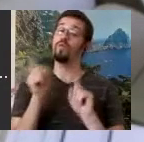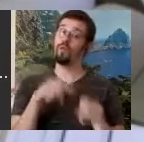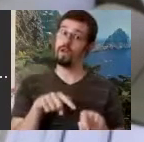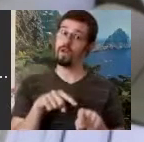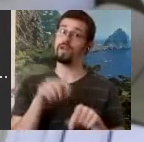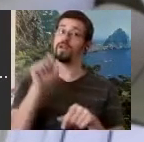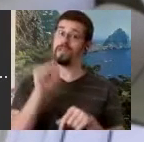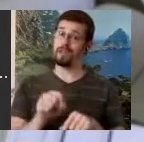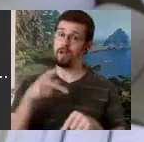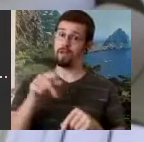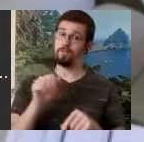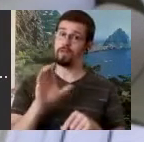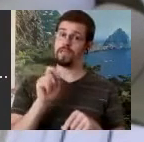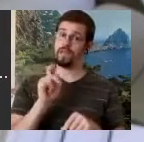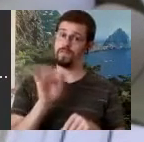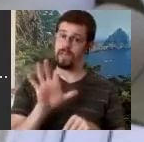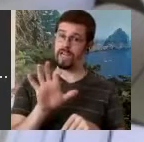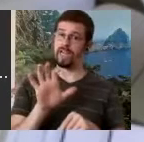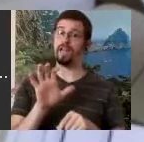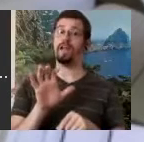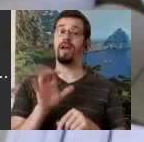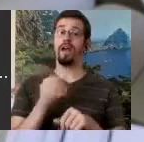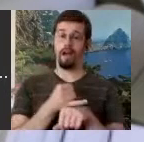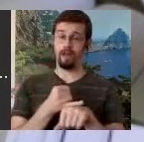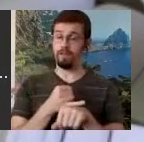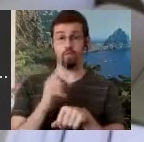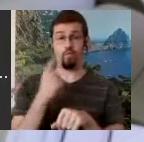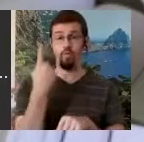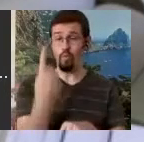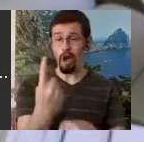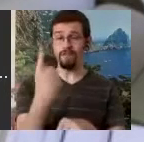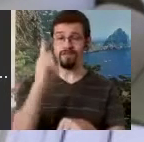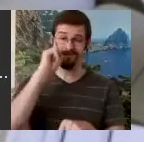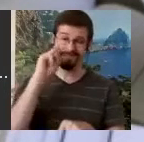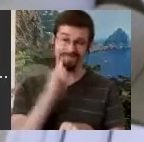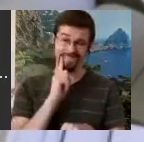deaf person who was the only one on the whole island because apparently deaf